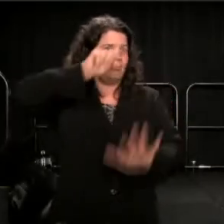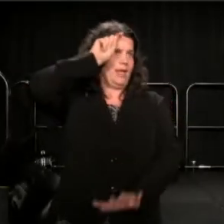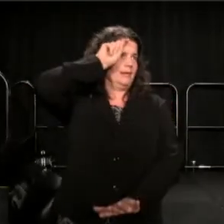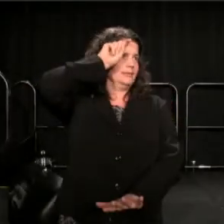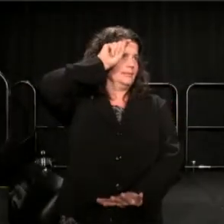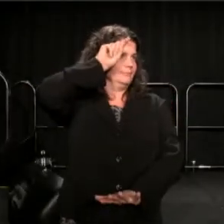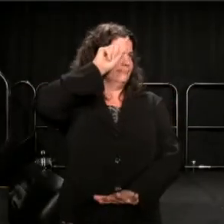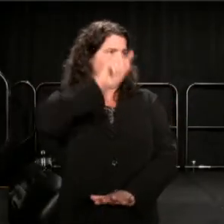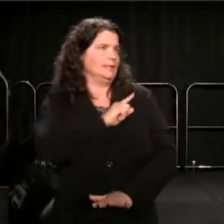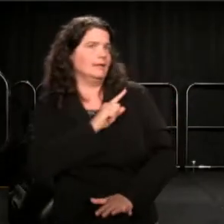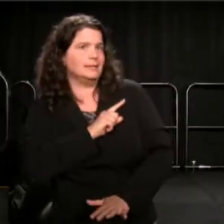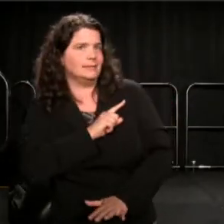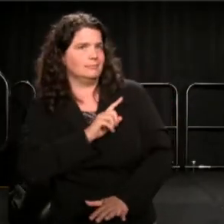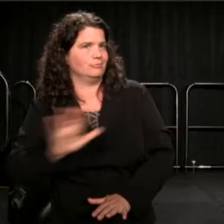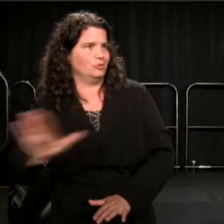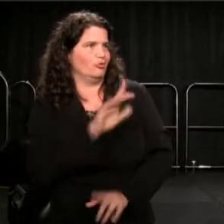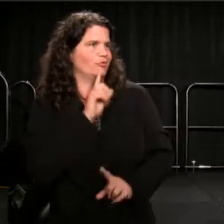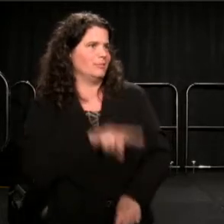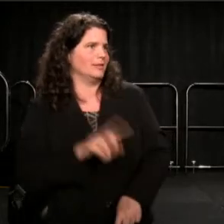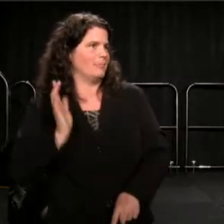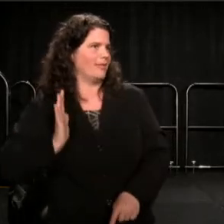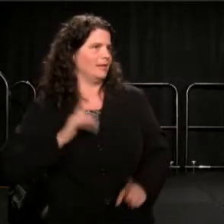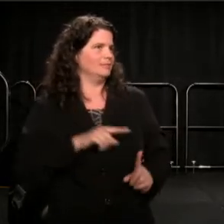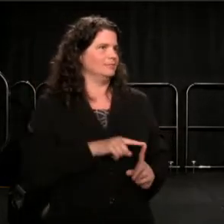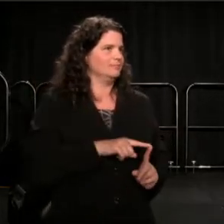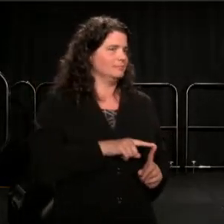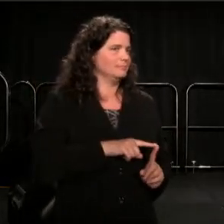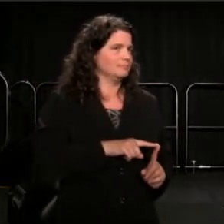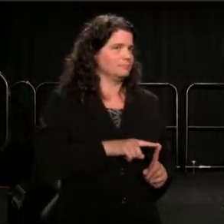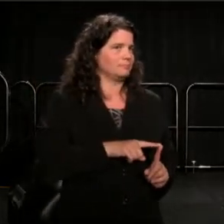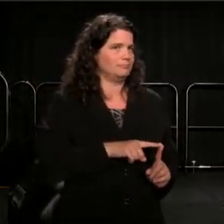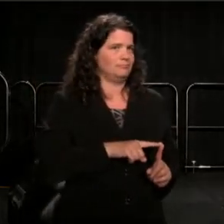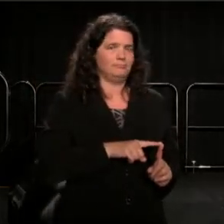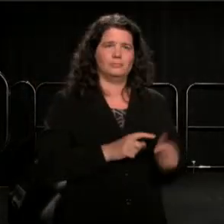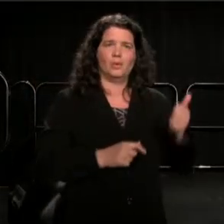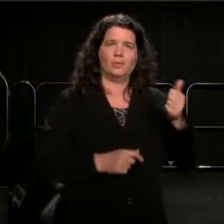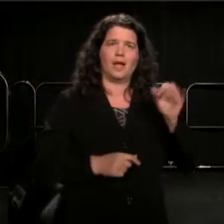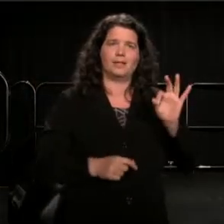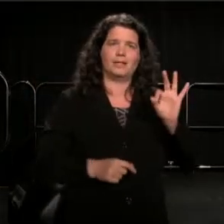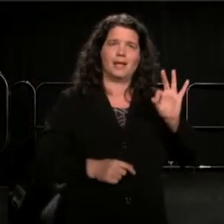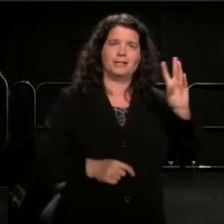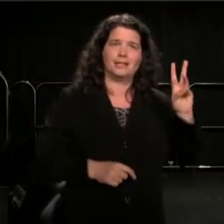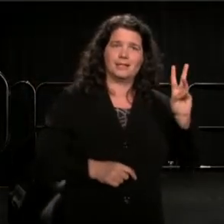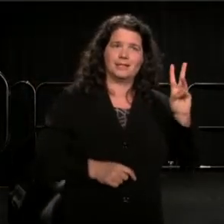In 1996 and today, when you heard Mr Wilson's magnificent voice,